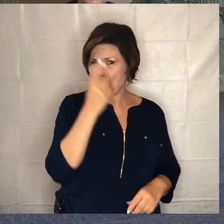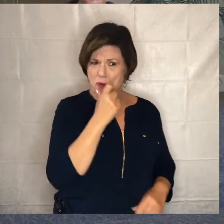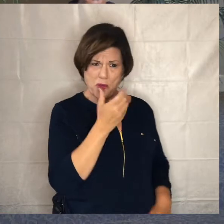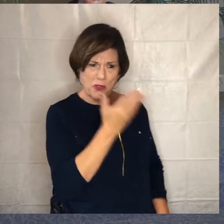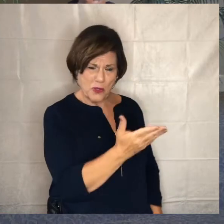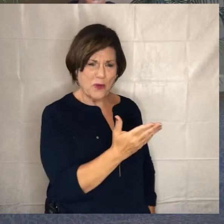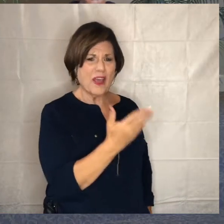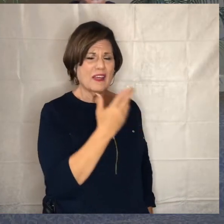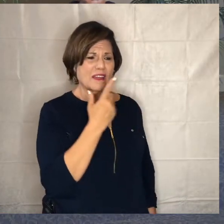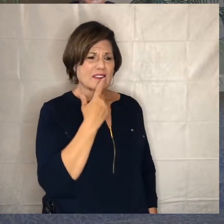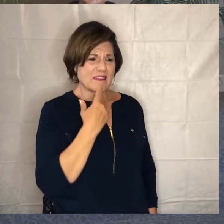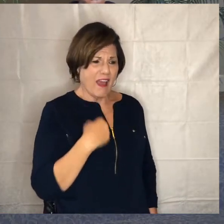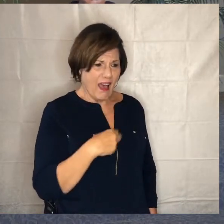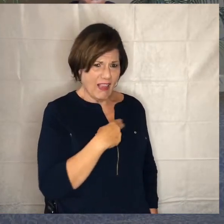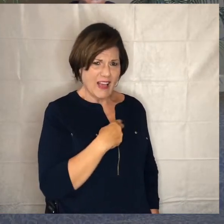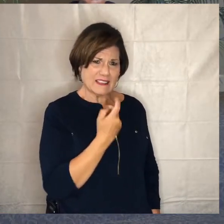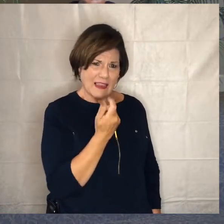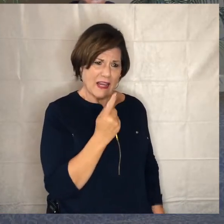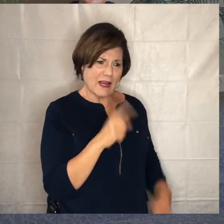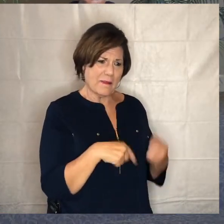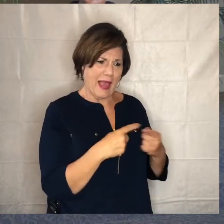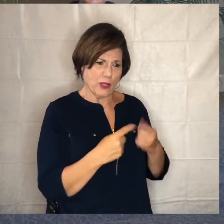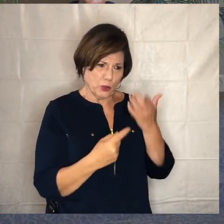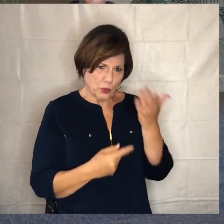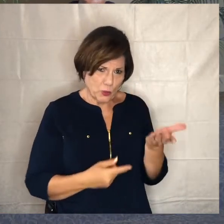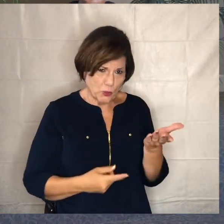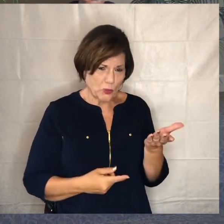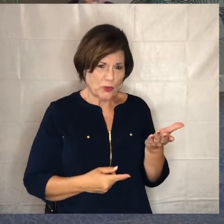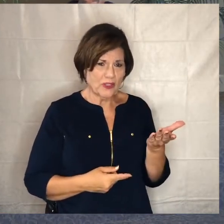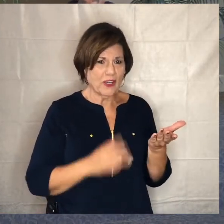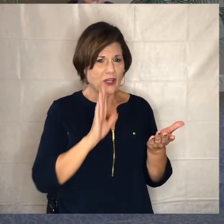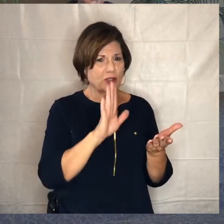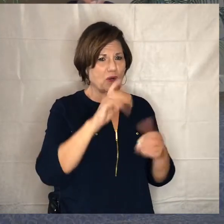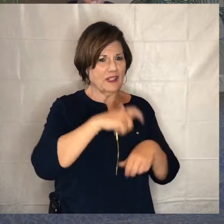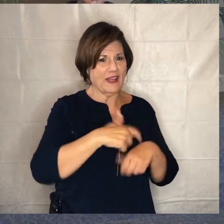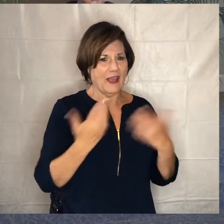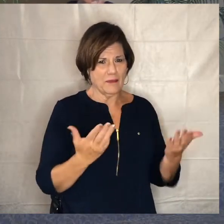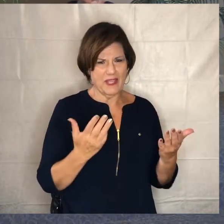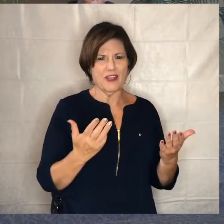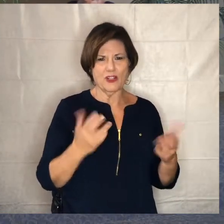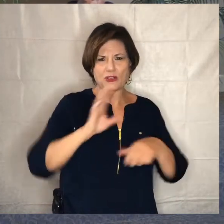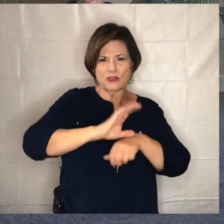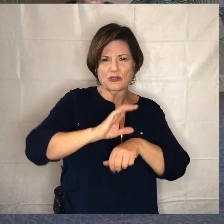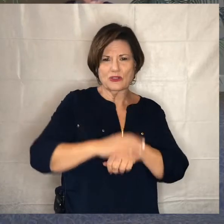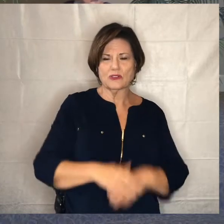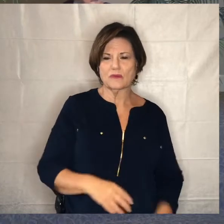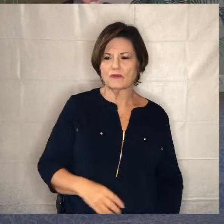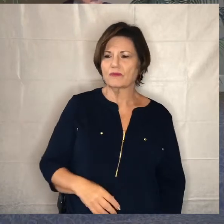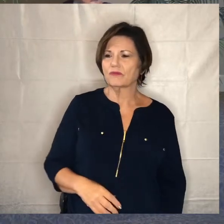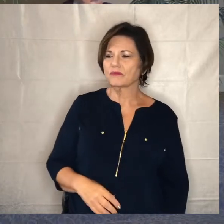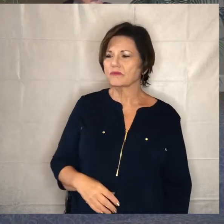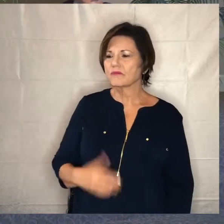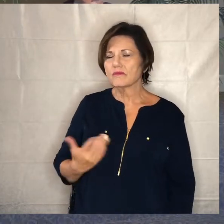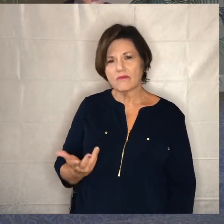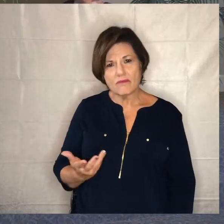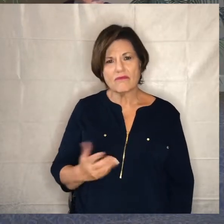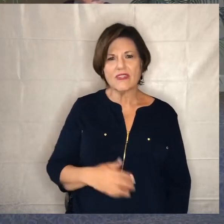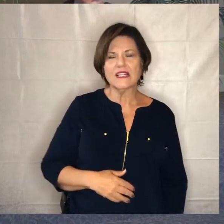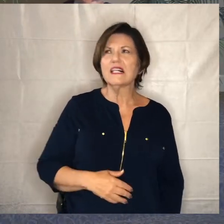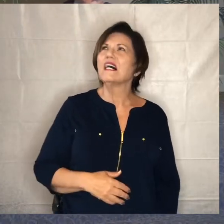tell us a little bit about you and your time here at moorpark what you've done i was trying to remember i think i came